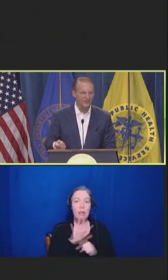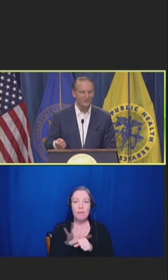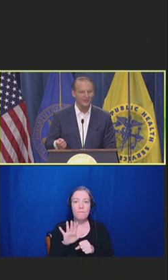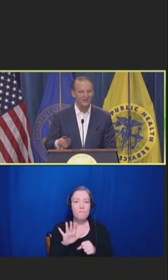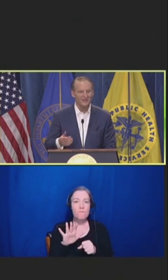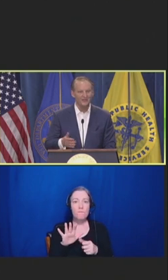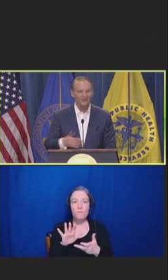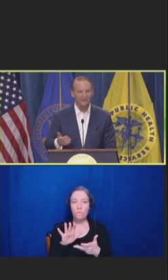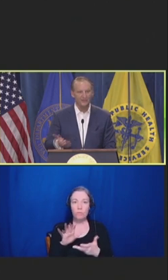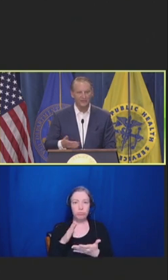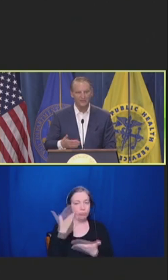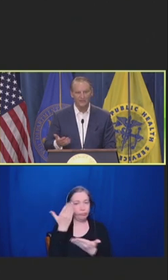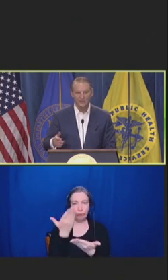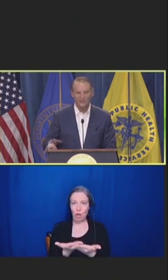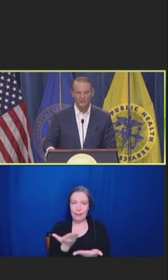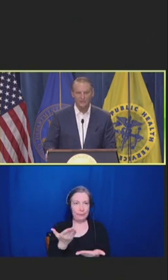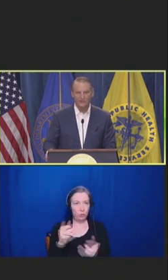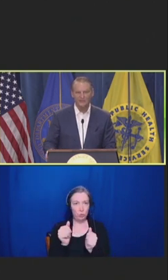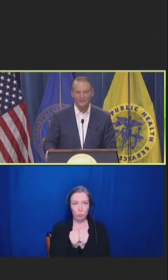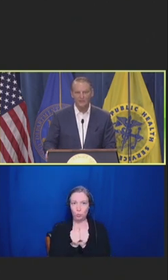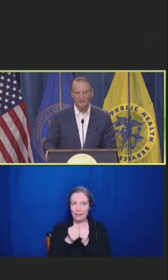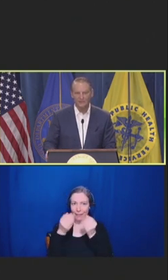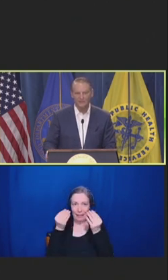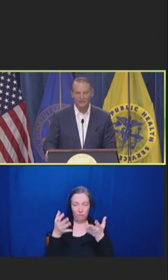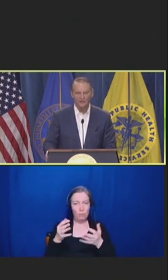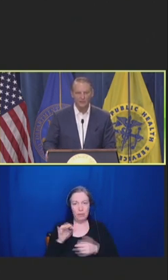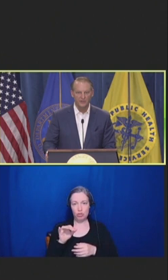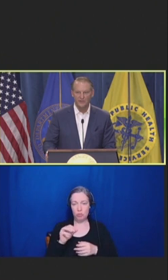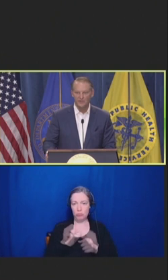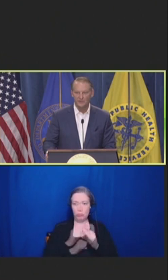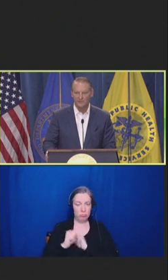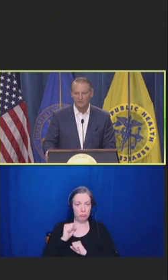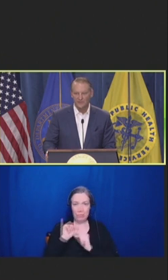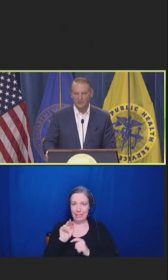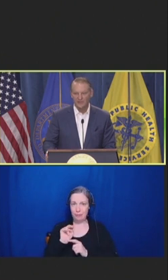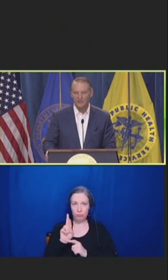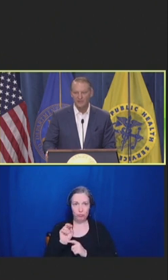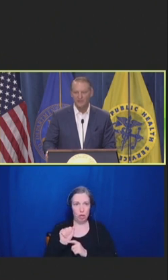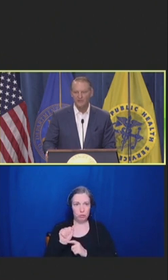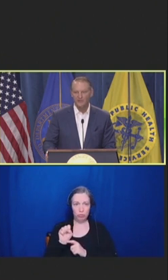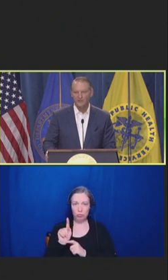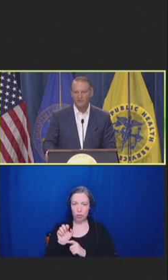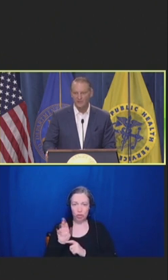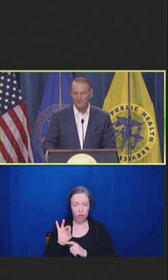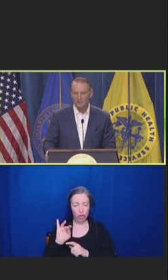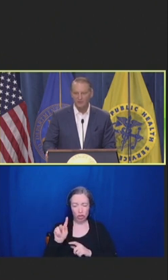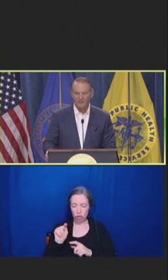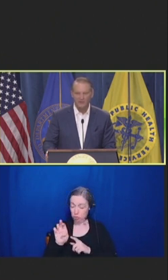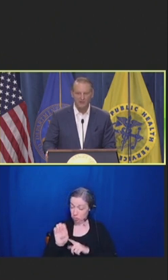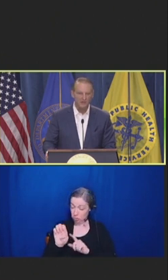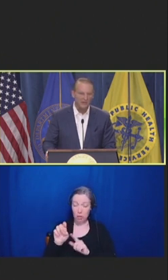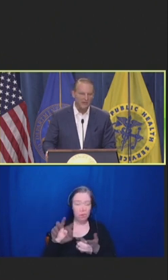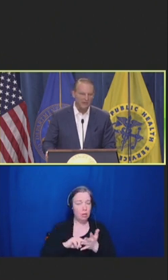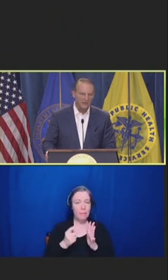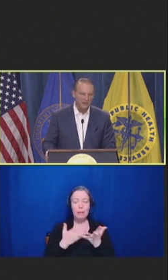So, the flow of information from practice settings really becomes a hindrance and a burden at the point of care.